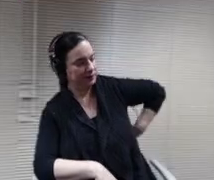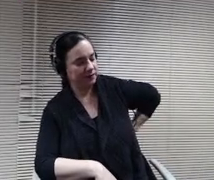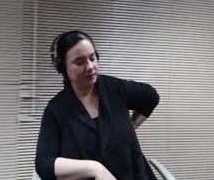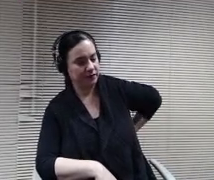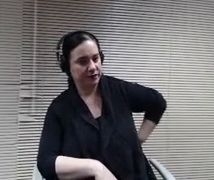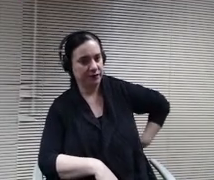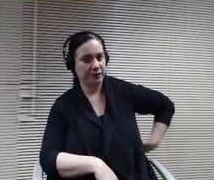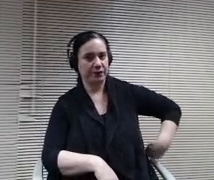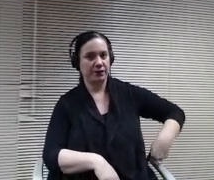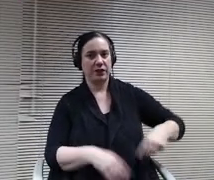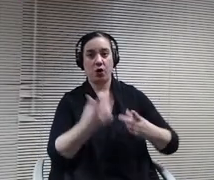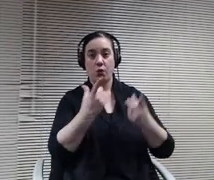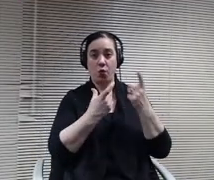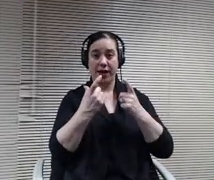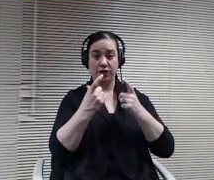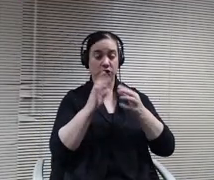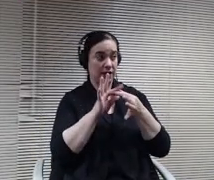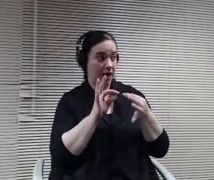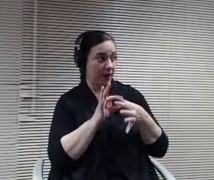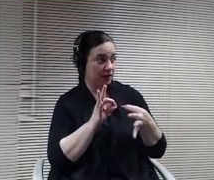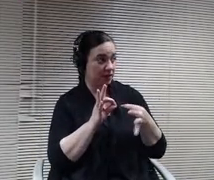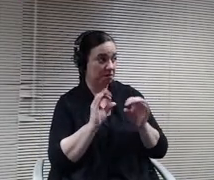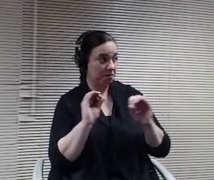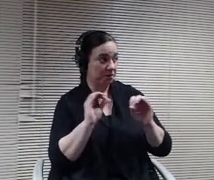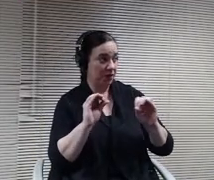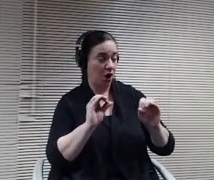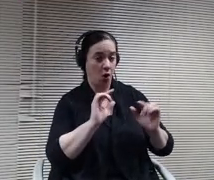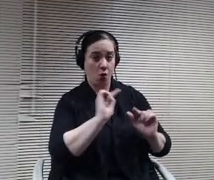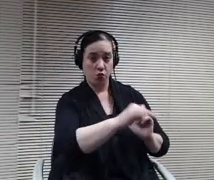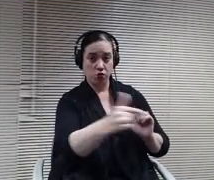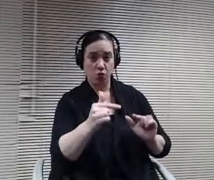here. Four members in favor. Please say I oppose, nay board